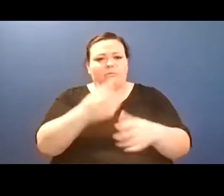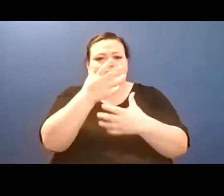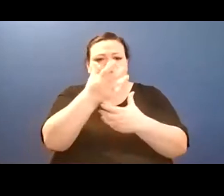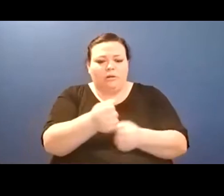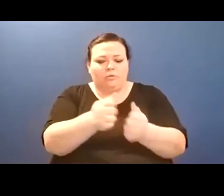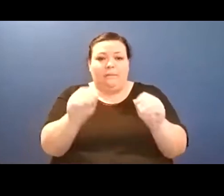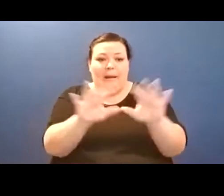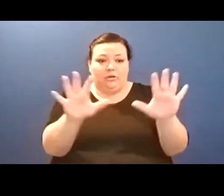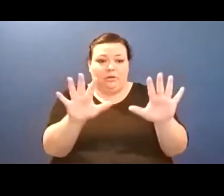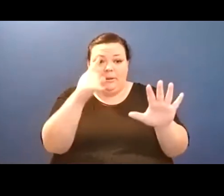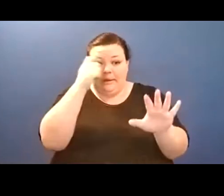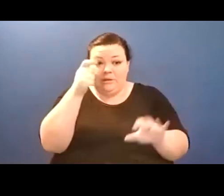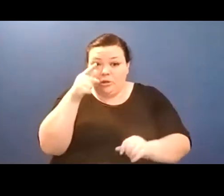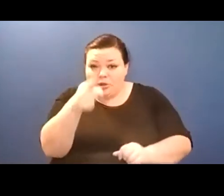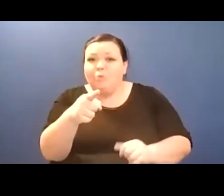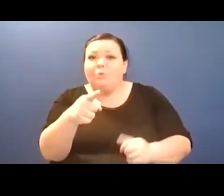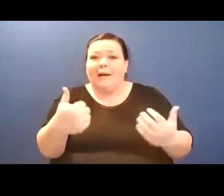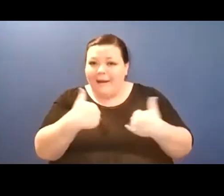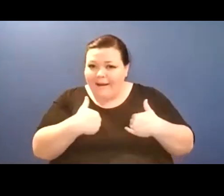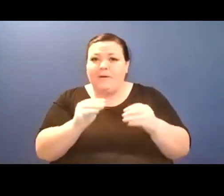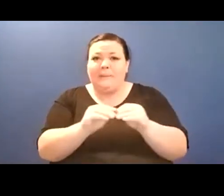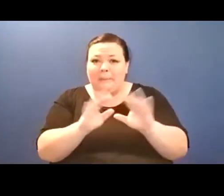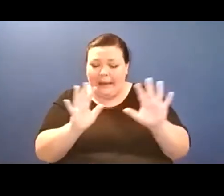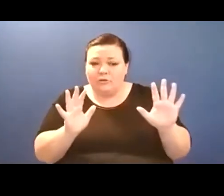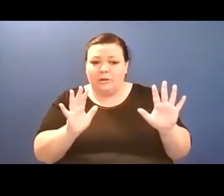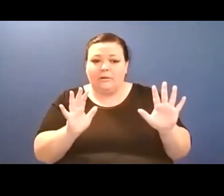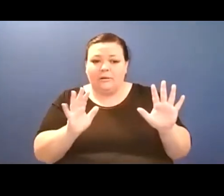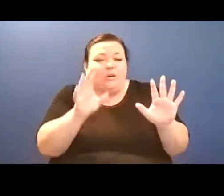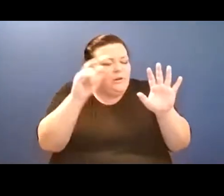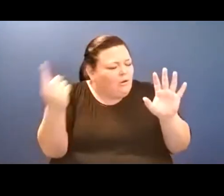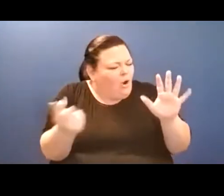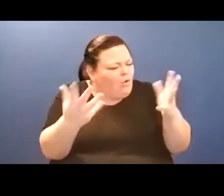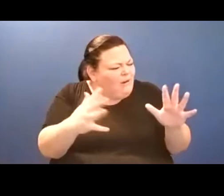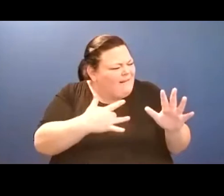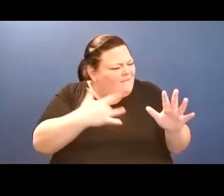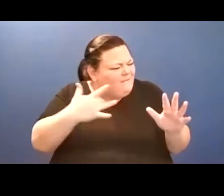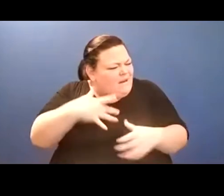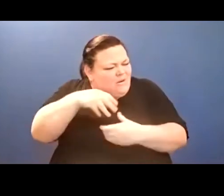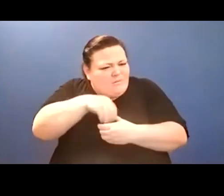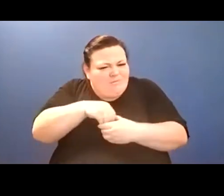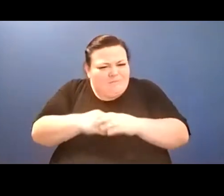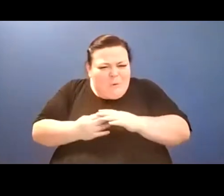find you. And they will guide your way to Winding Circle Temple.// You will grow up with these mages